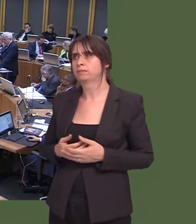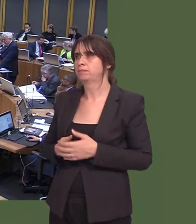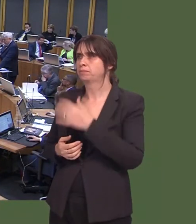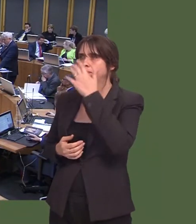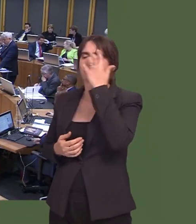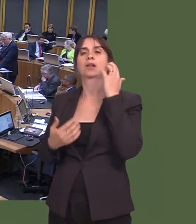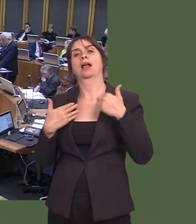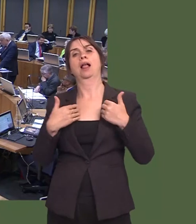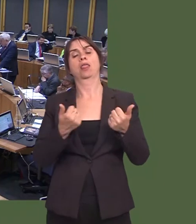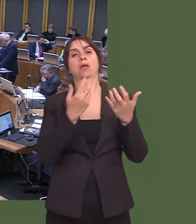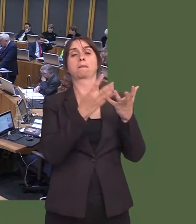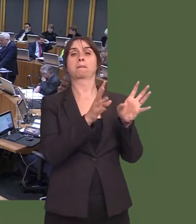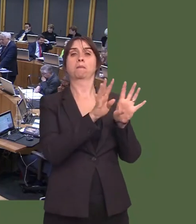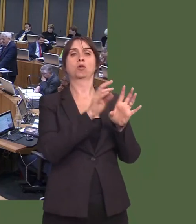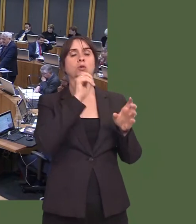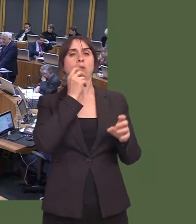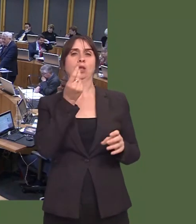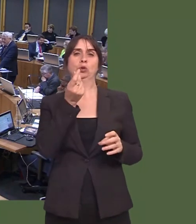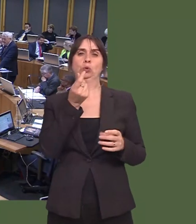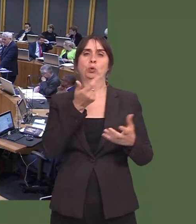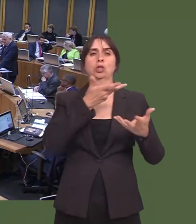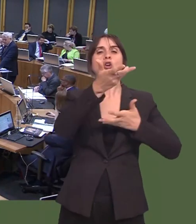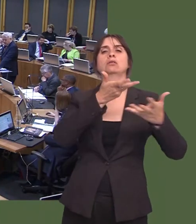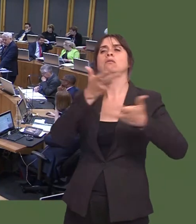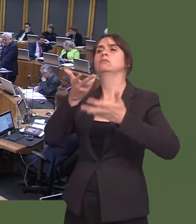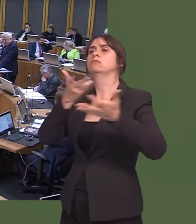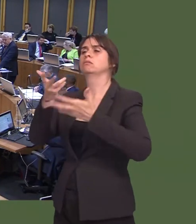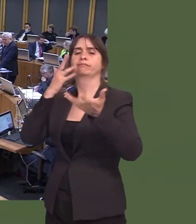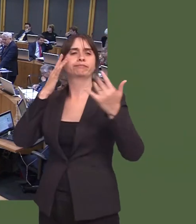ymgynghori cyn bo hirógydag arbenigwyr yn yr ardal er mwyn sicrhau gwasanaethau cynaliadwy.